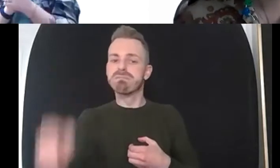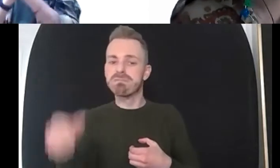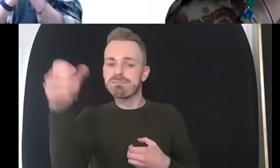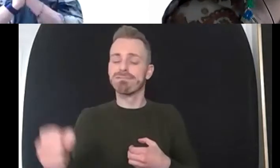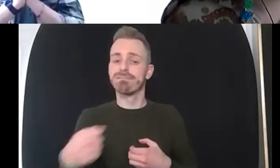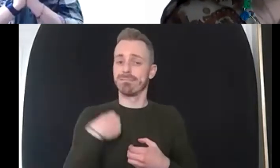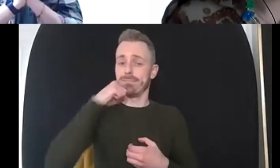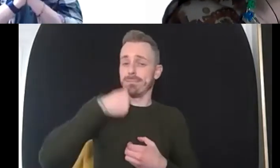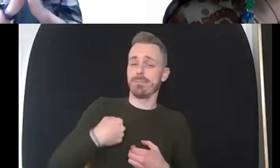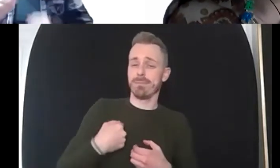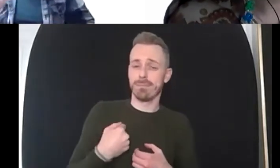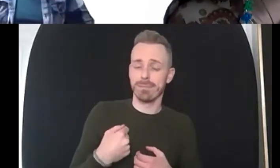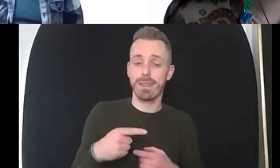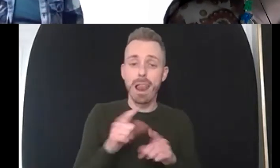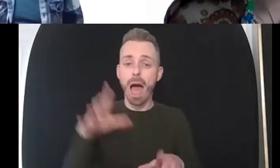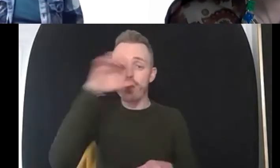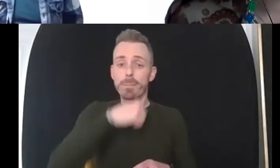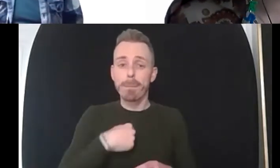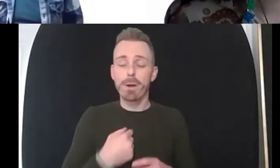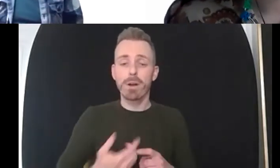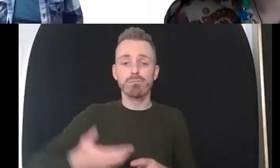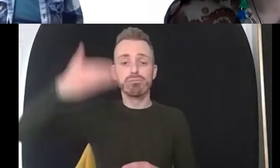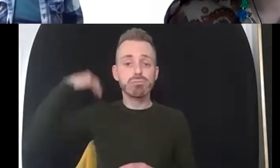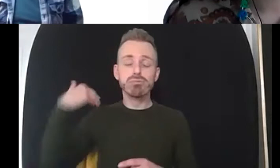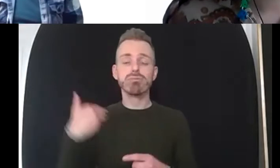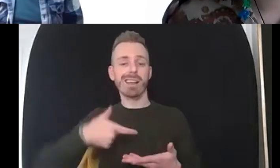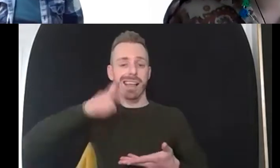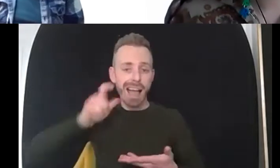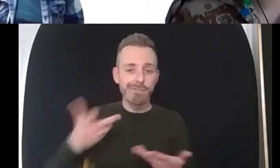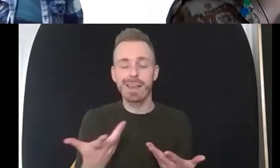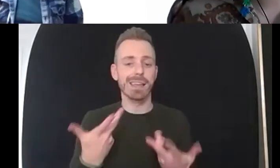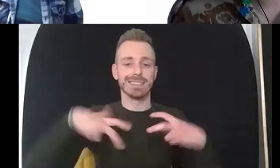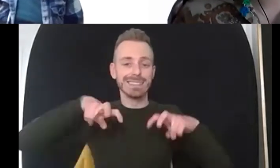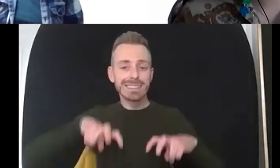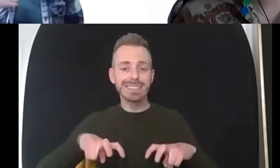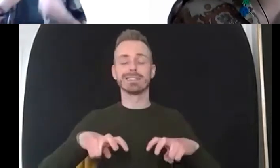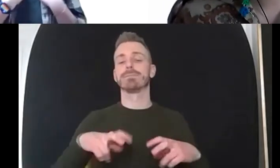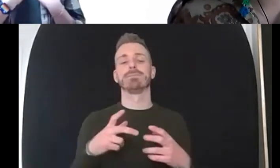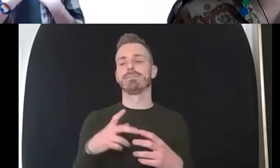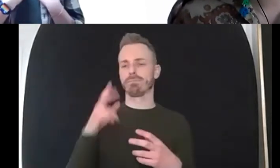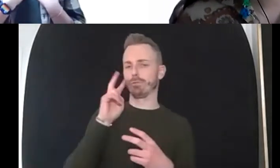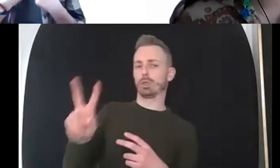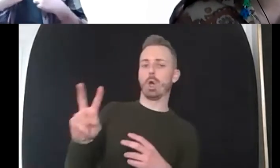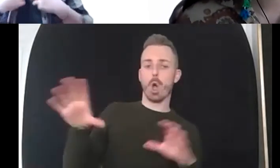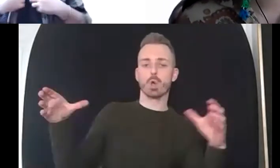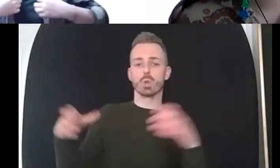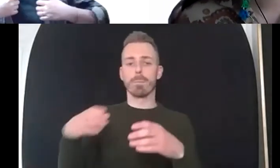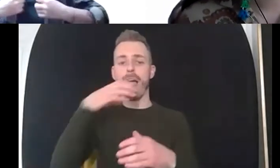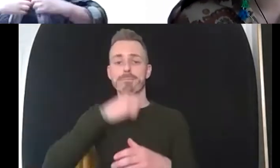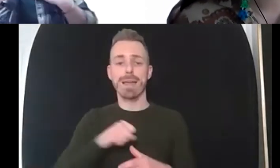coming soon we hope but um and um this group of men um so i had my i was working for the nhs then